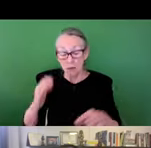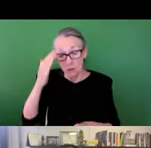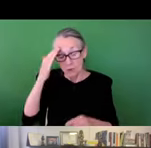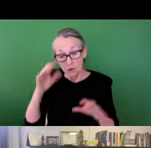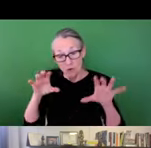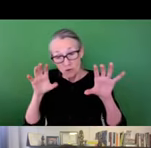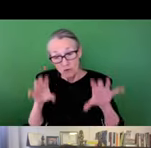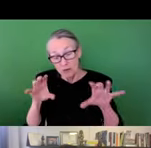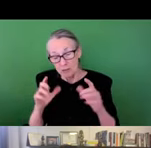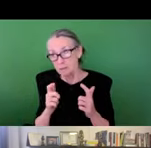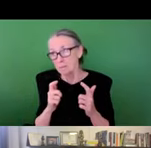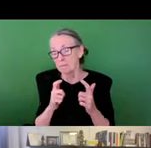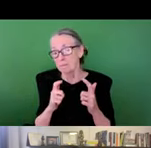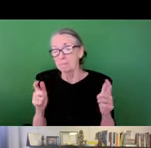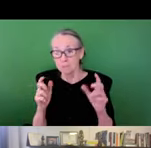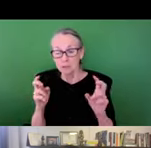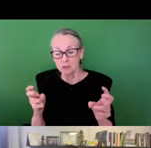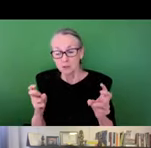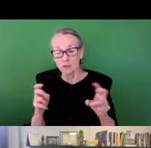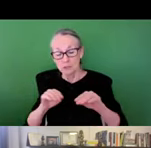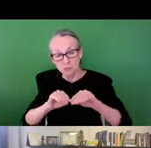global commonalities amongst these events? We know that